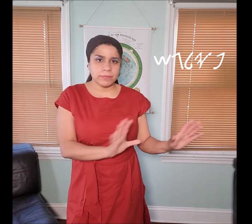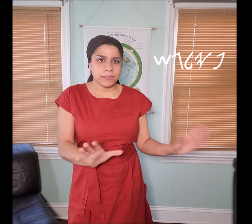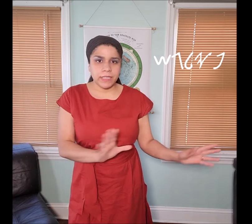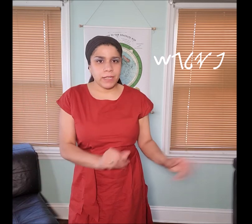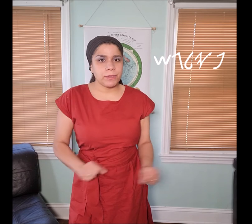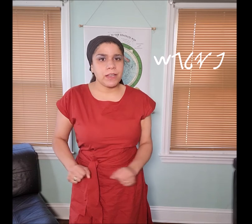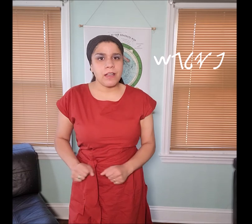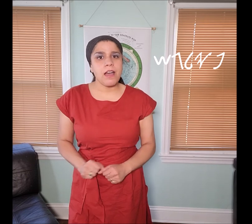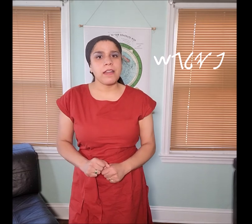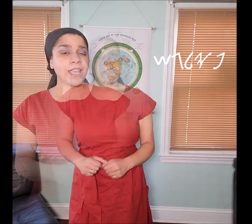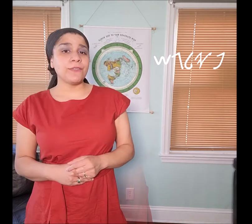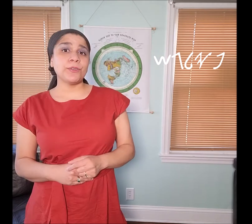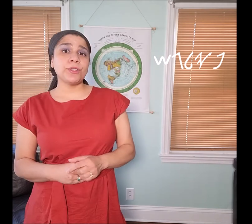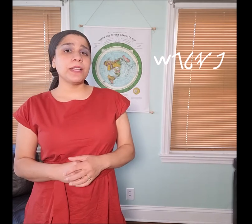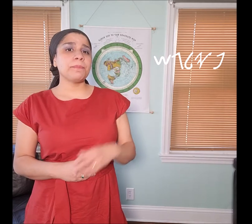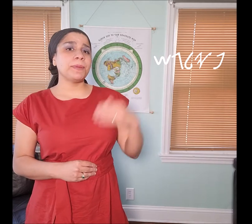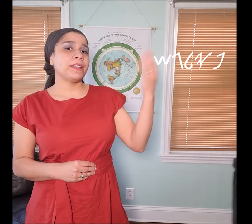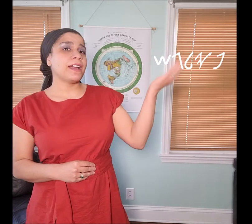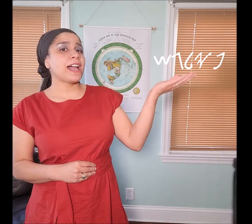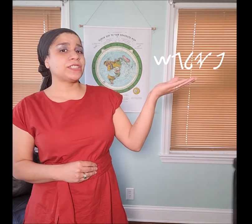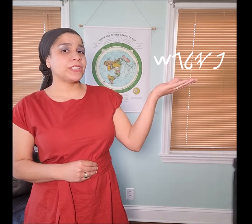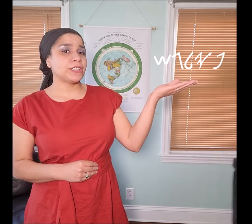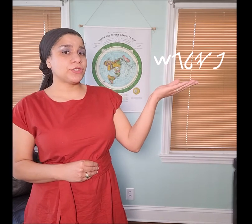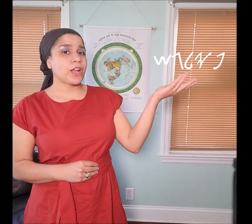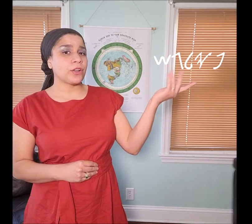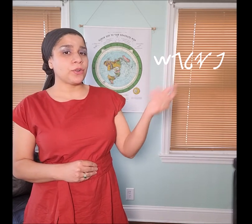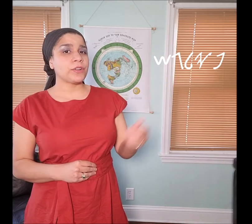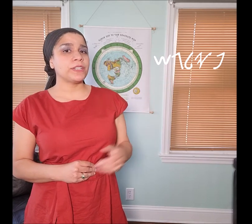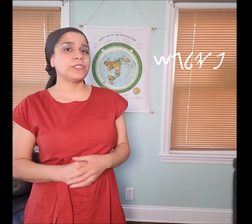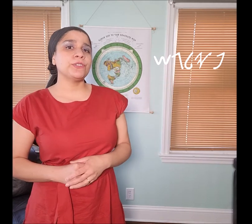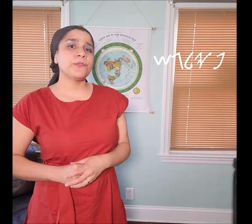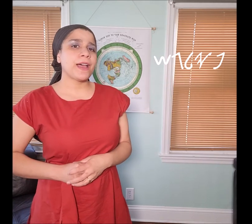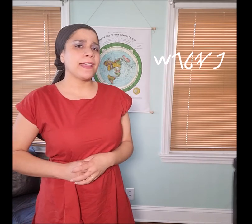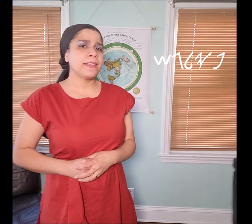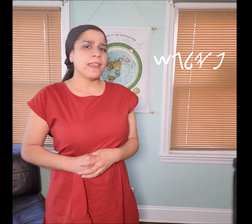stayed with Hagar. If you look up “𐤐𐤉𐤋𐤂𐤔 peylgash” in the strong concordance, you'll find